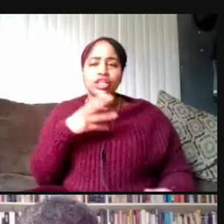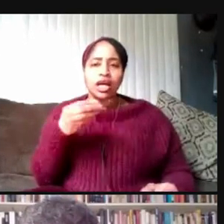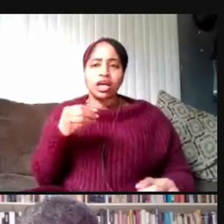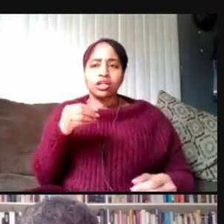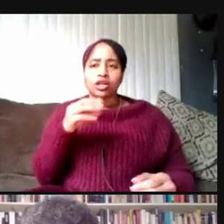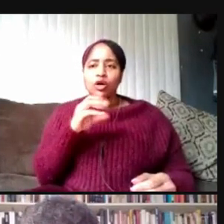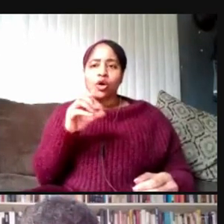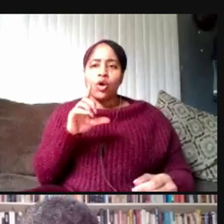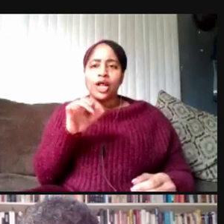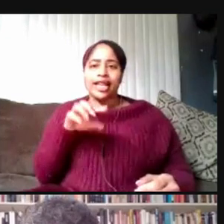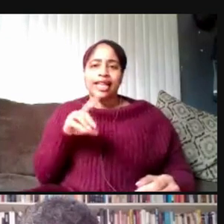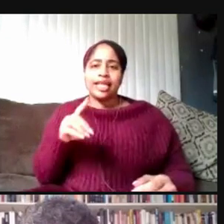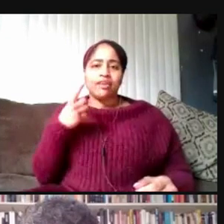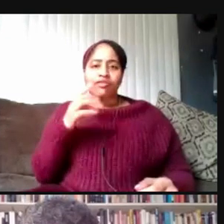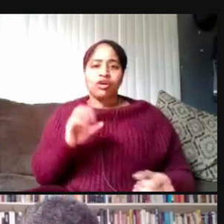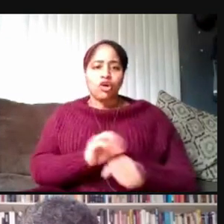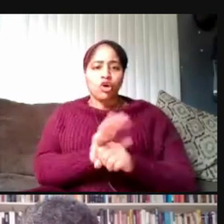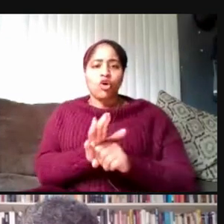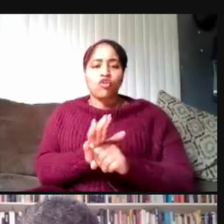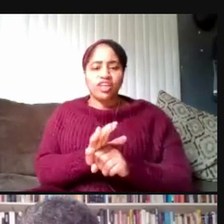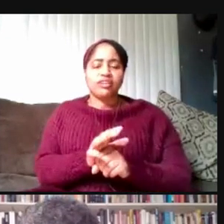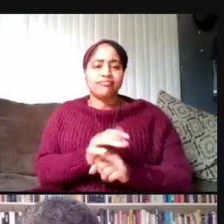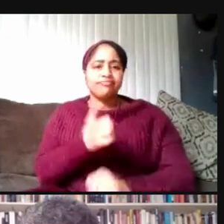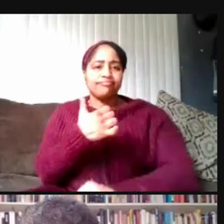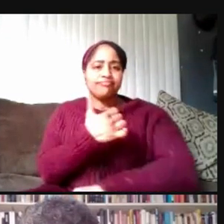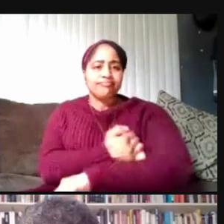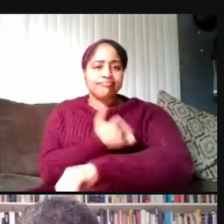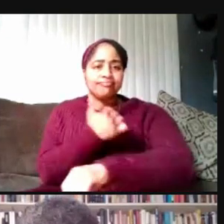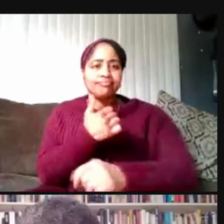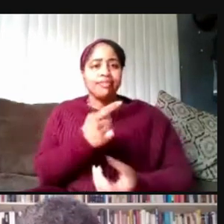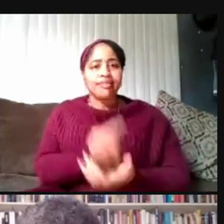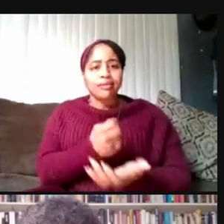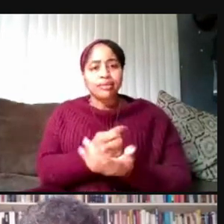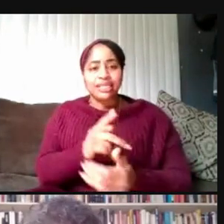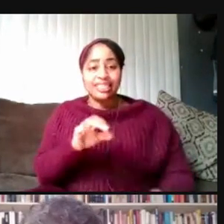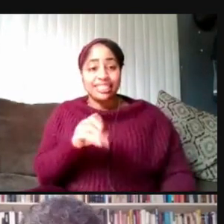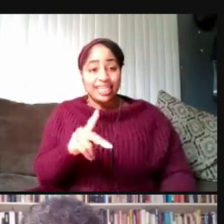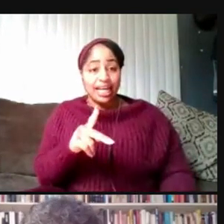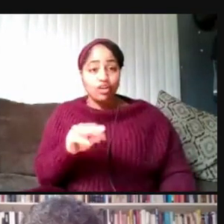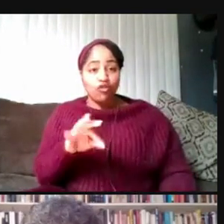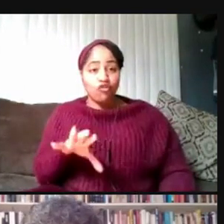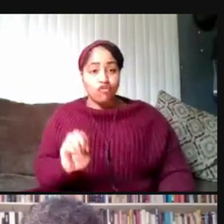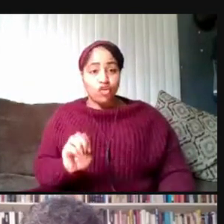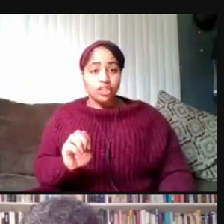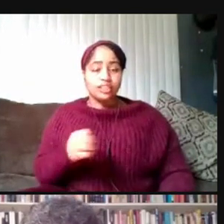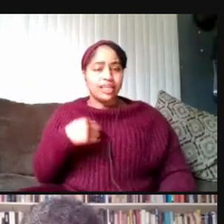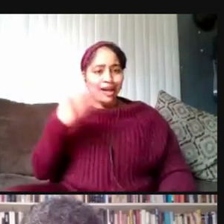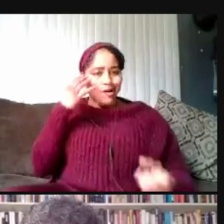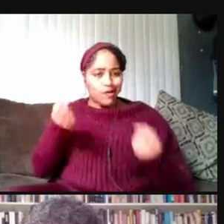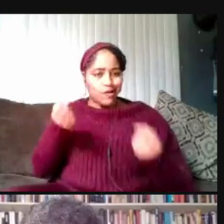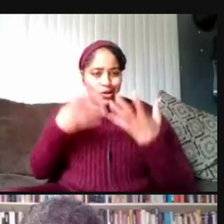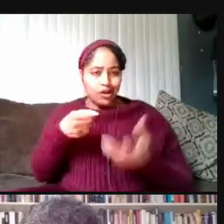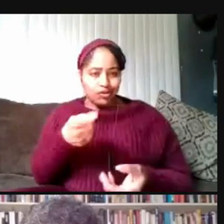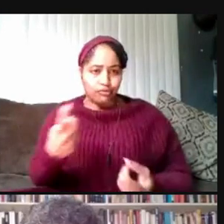COVID-19 Vaccination and Therapeutics Task Force. I know many of you have asked about commencement